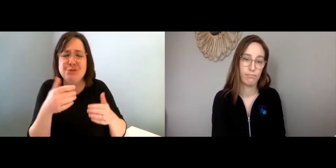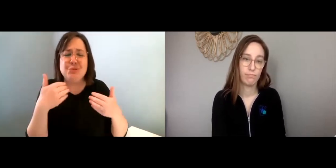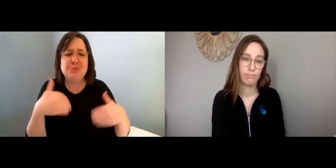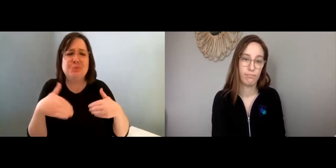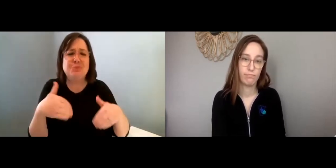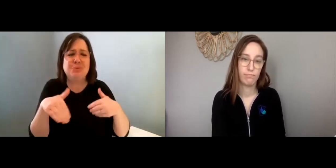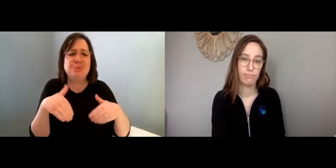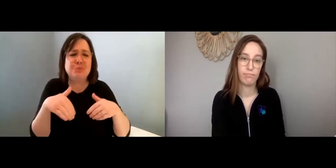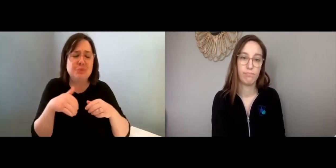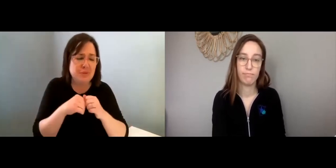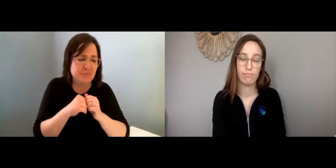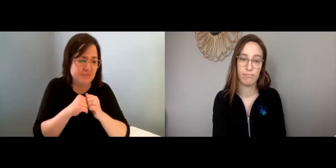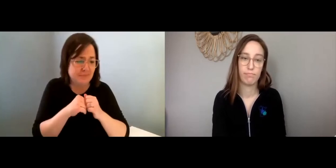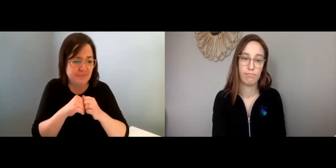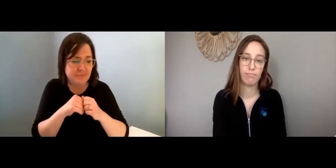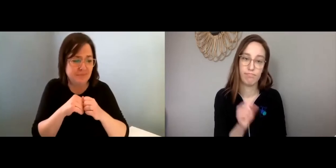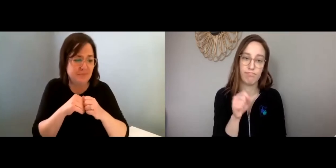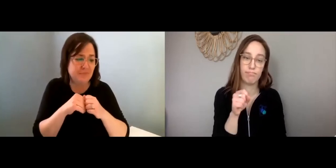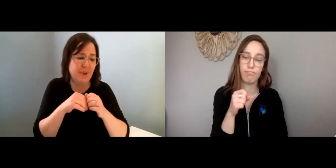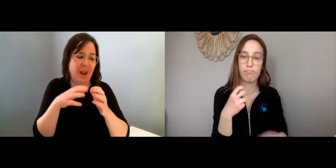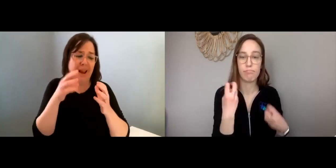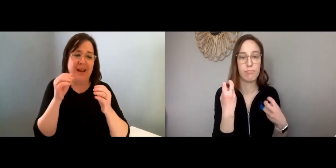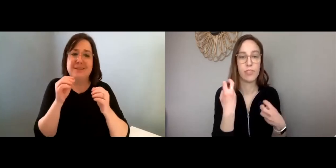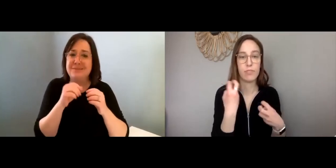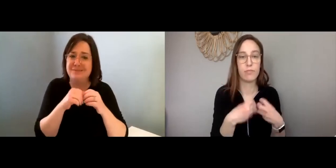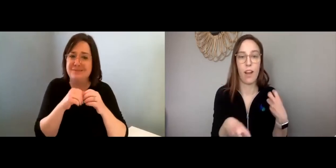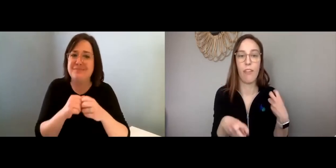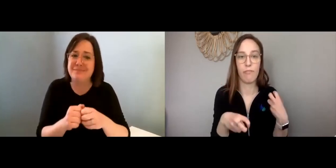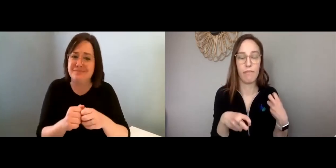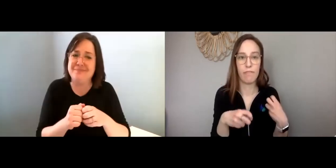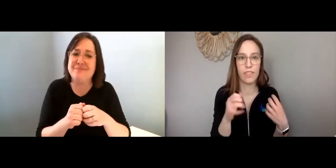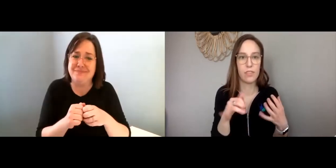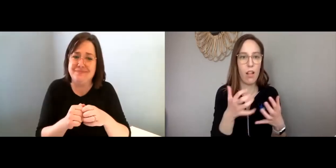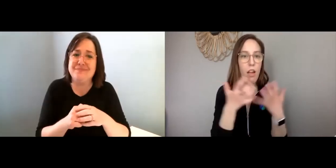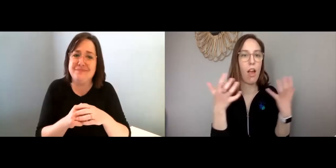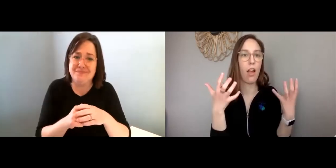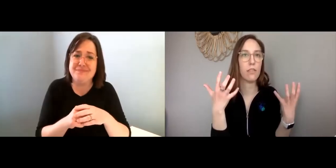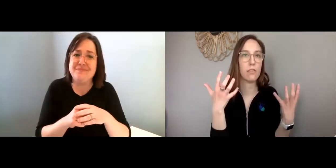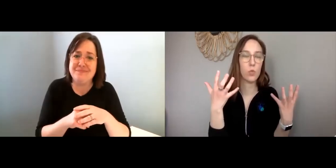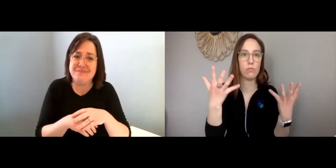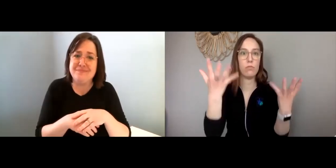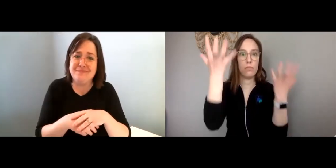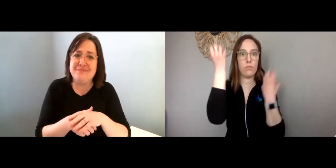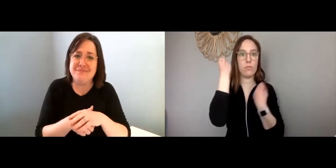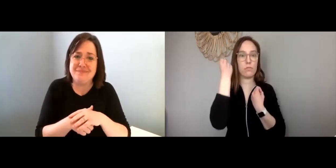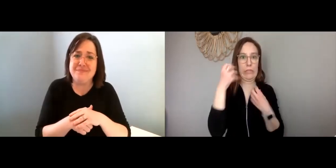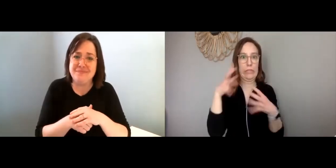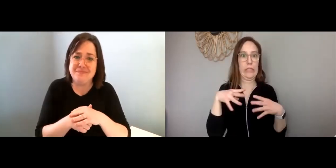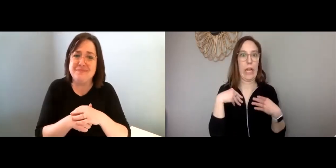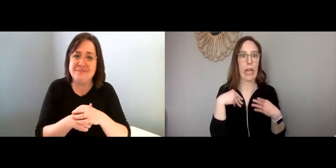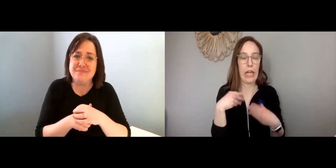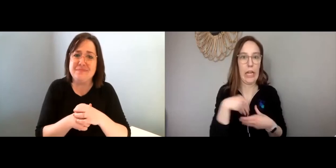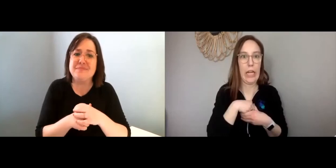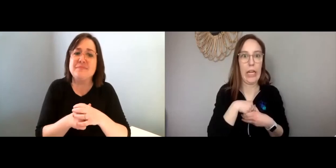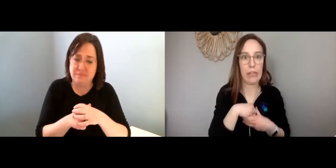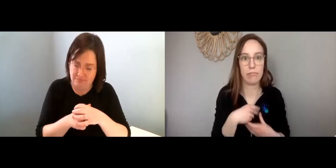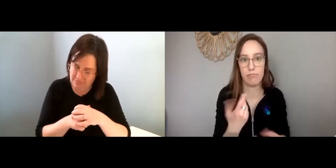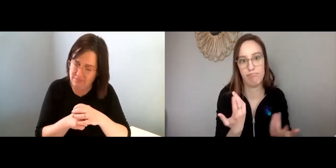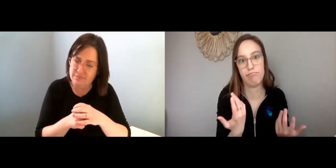A lot of things are very unsure. Maggie: Yeah, it’s tough. It’s just a lot to take in.